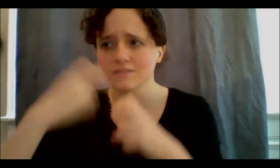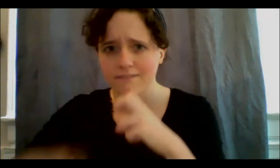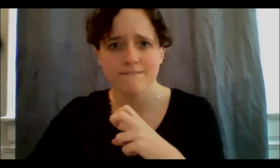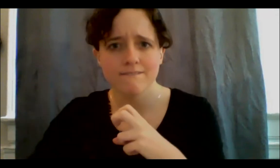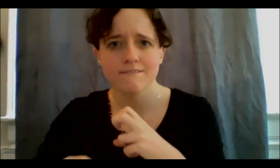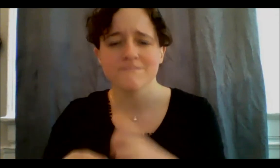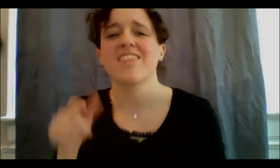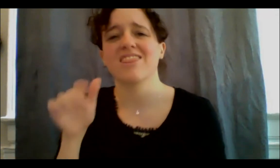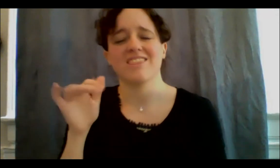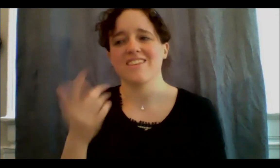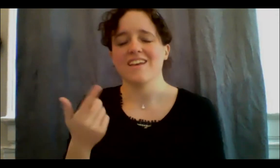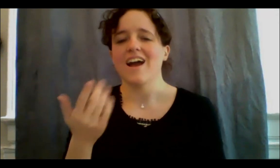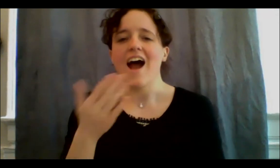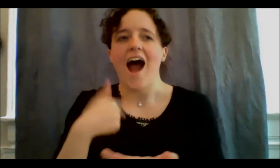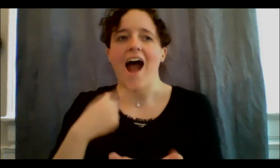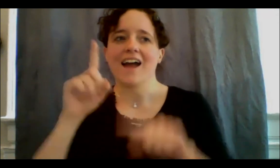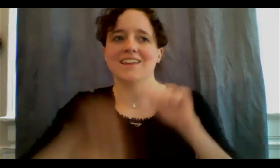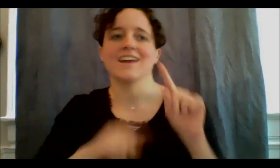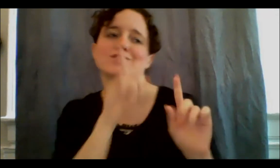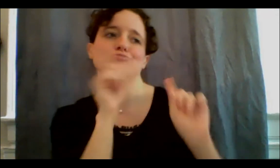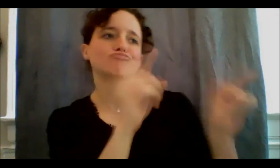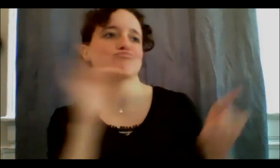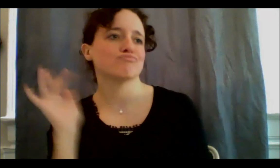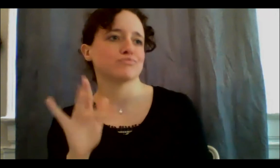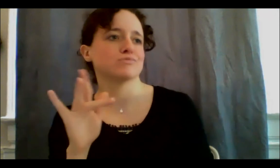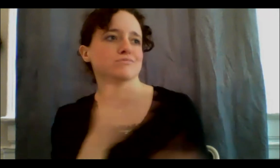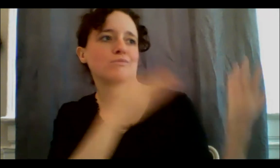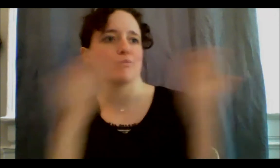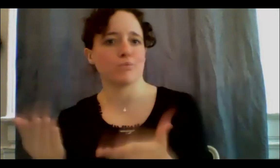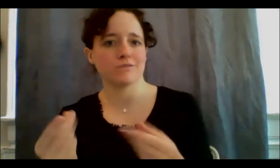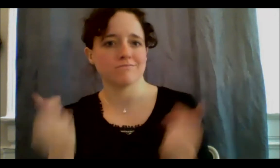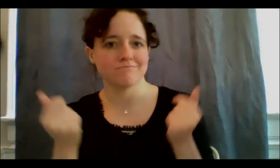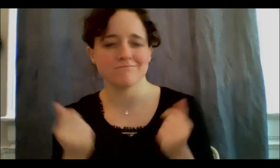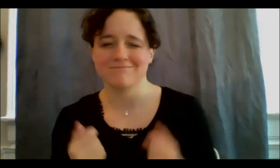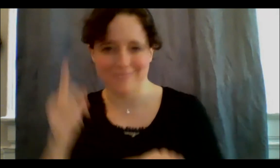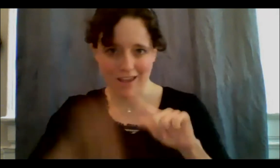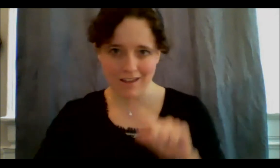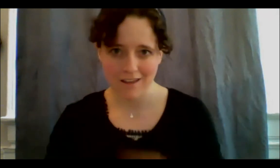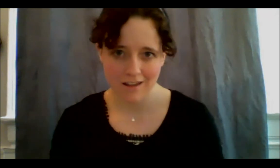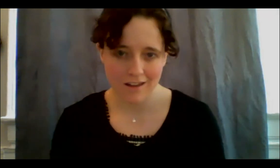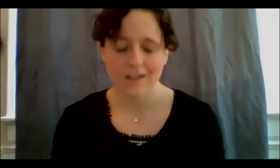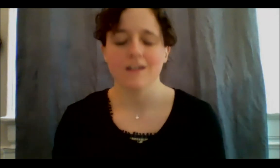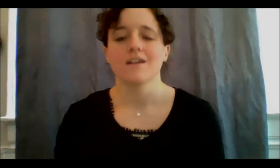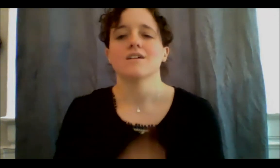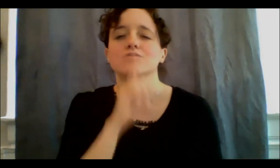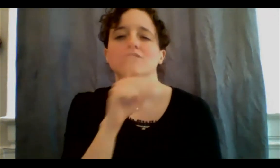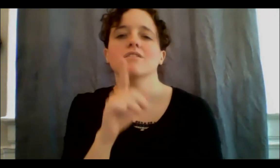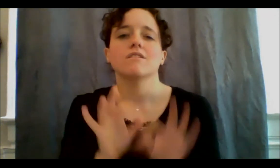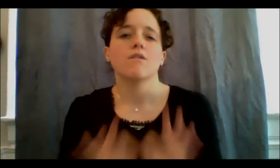amounts of food that could come in, that we can order and have it brought in, but the key components of the food that is on our varied menu, we would have to